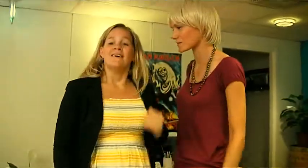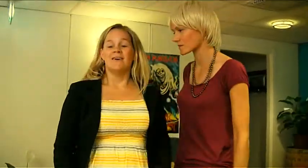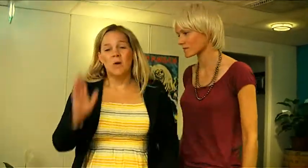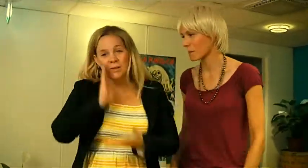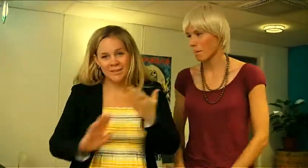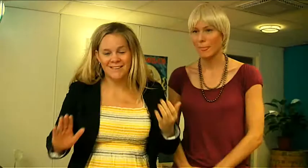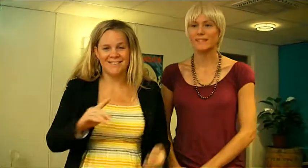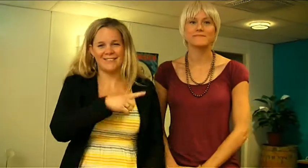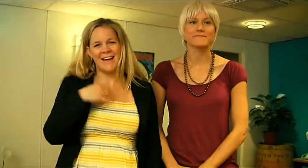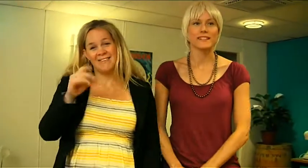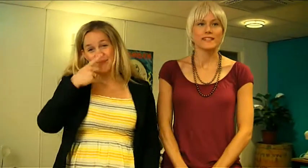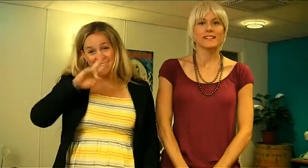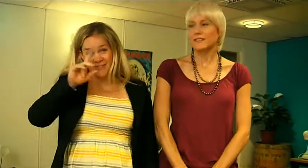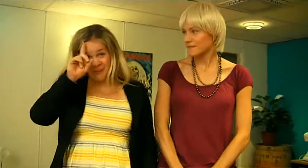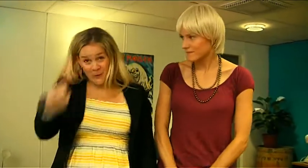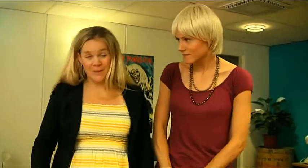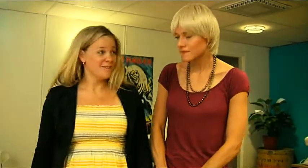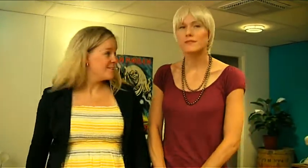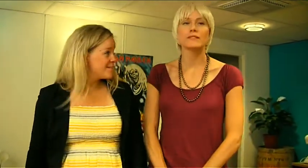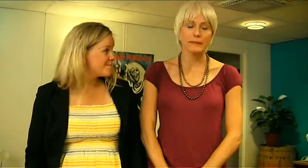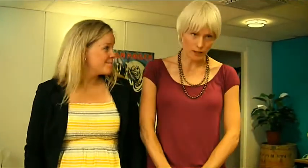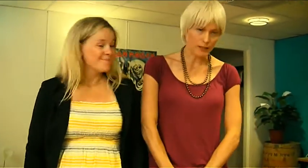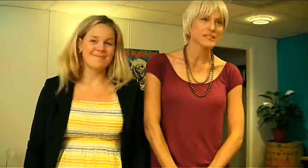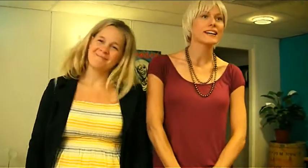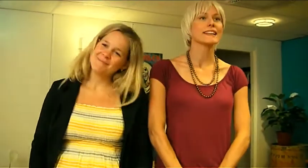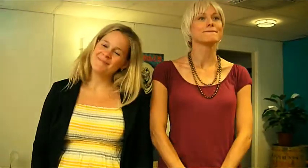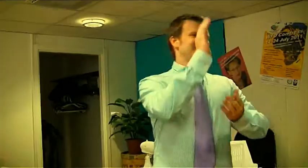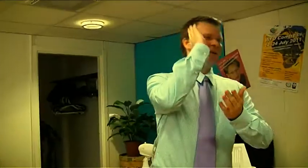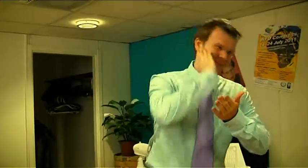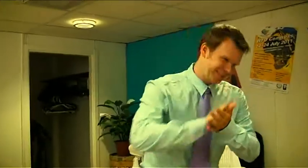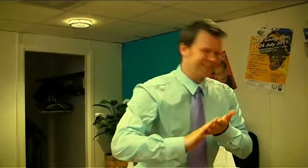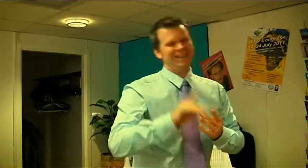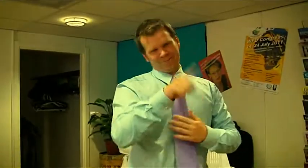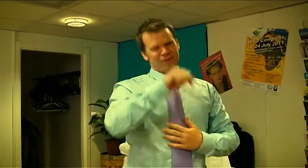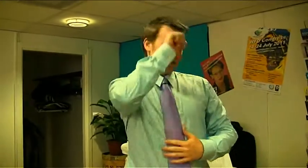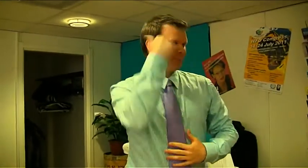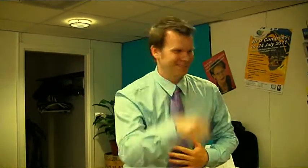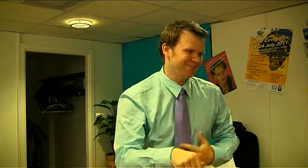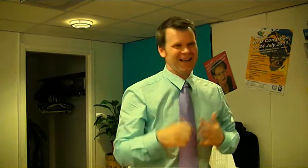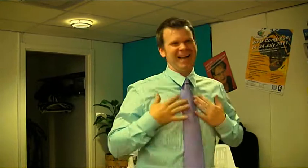Excuse me, it was a misunderstanding. We apologize for this inconvenience.